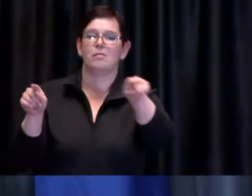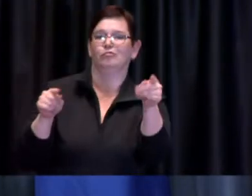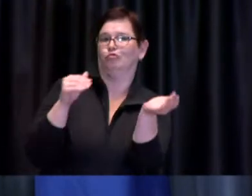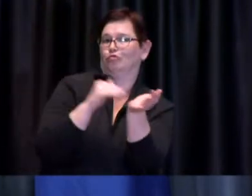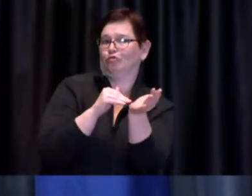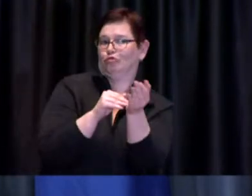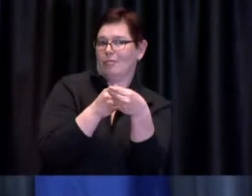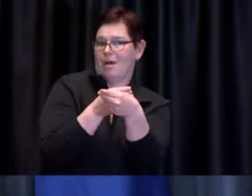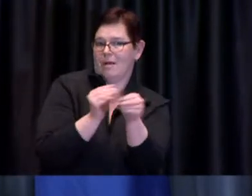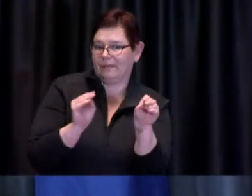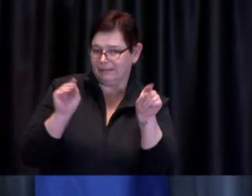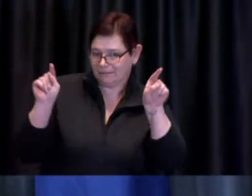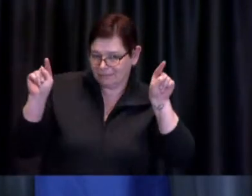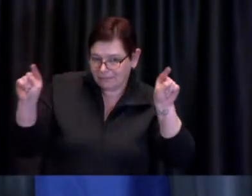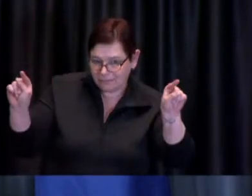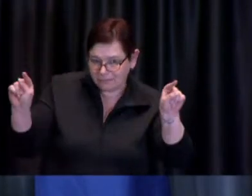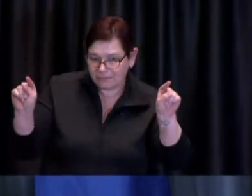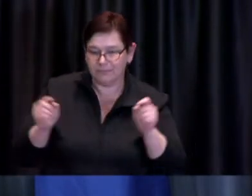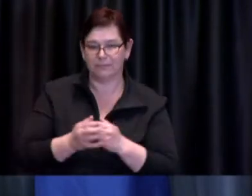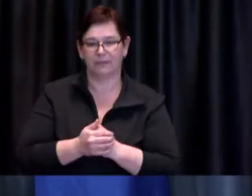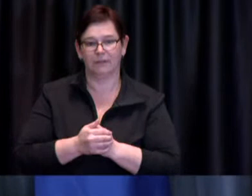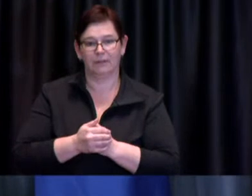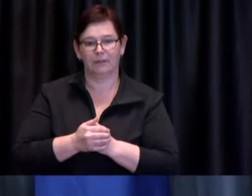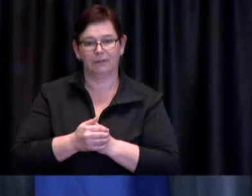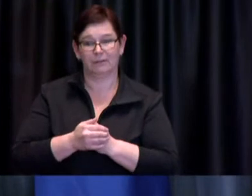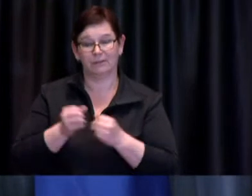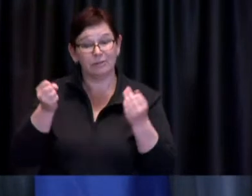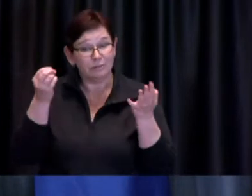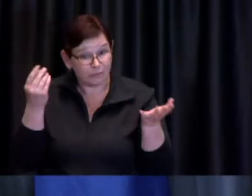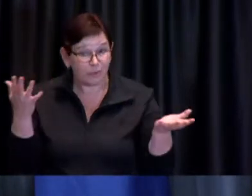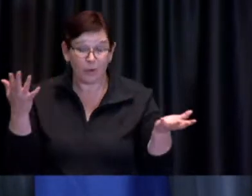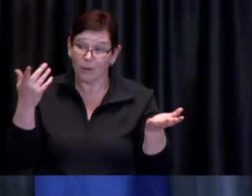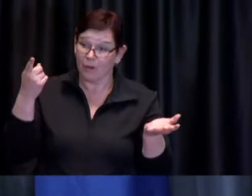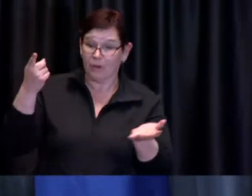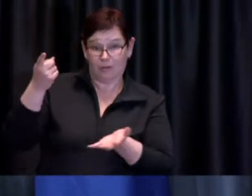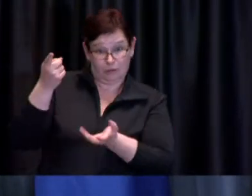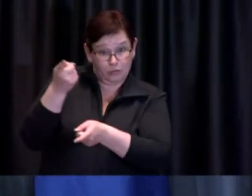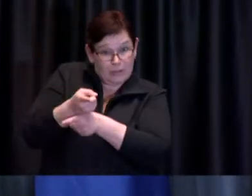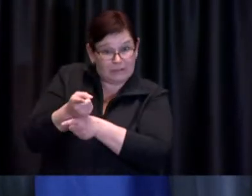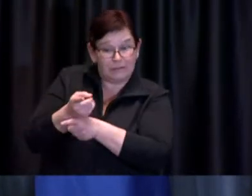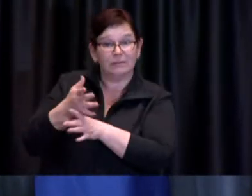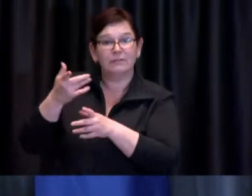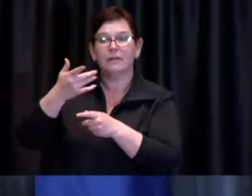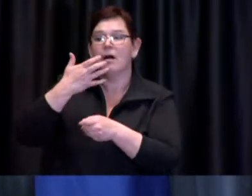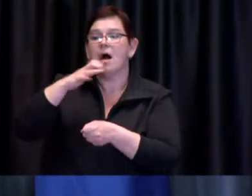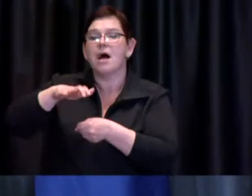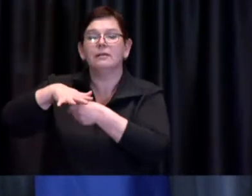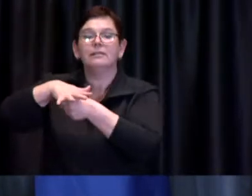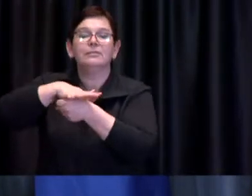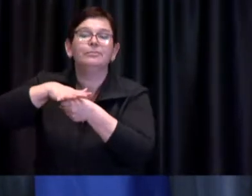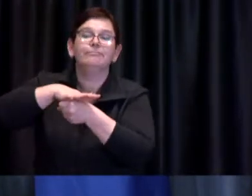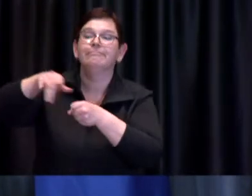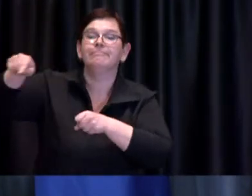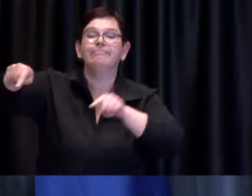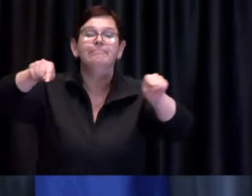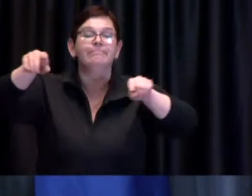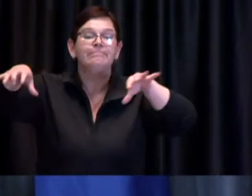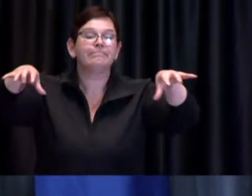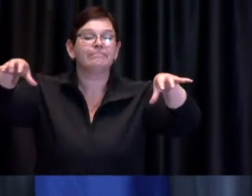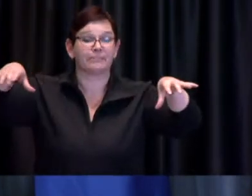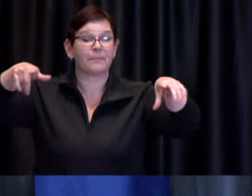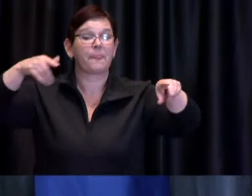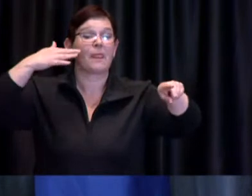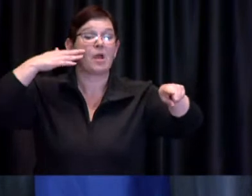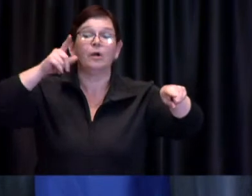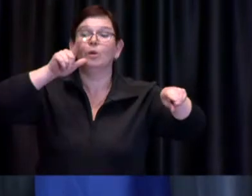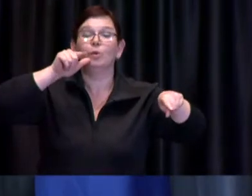and Francine as you rightfully pointed out in hot spot areas we know that those who are 50 years of age and older